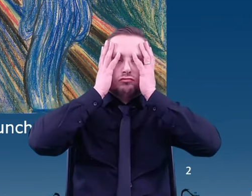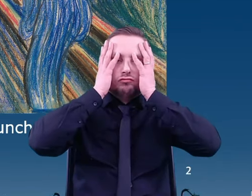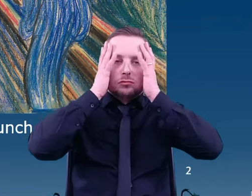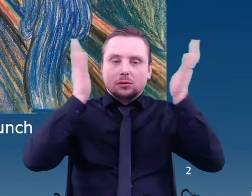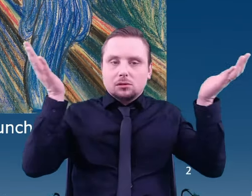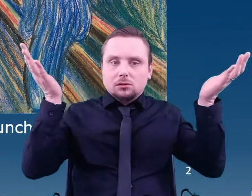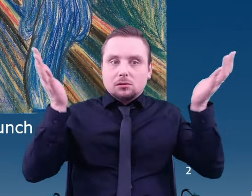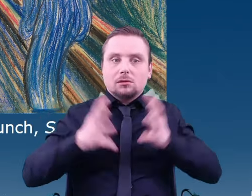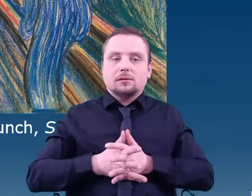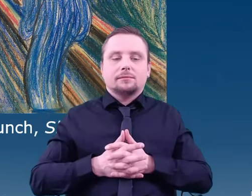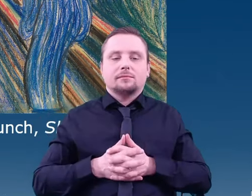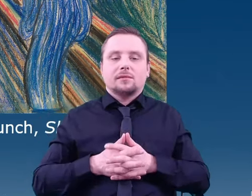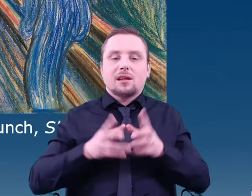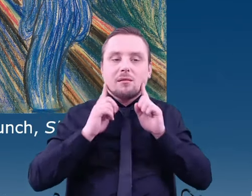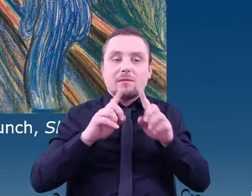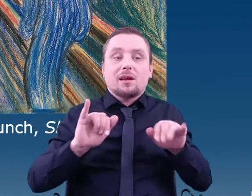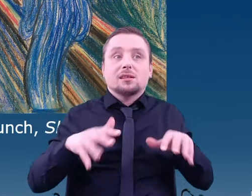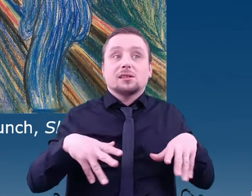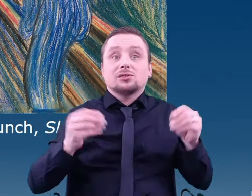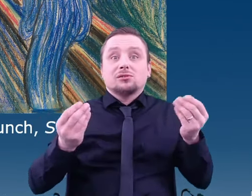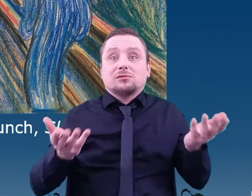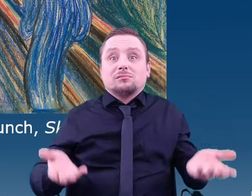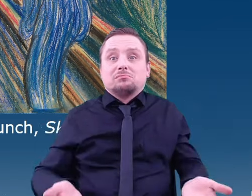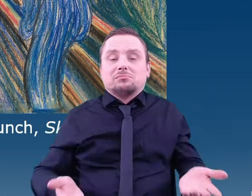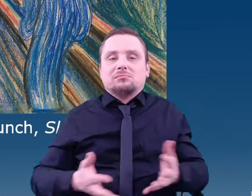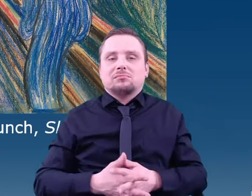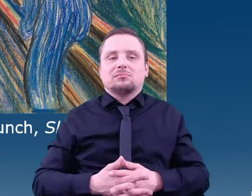as it is such a broad term.